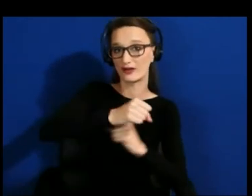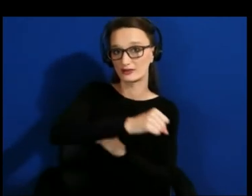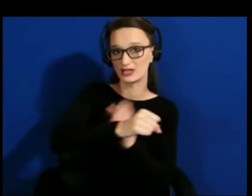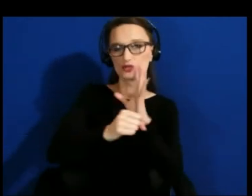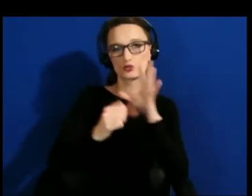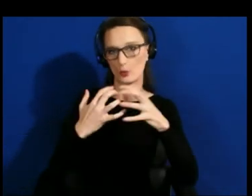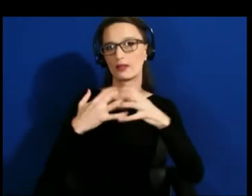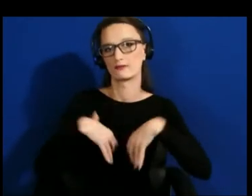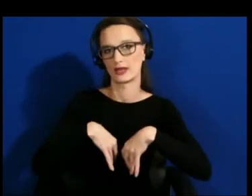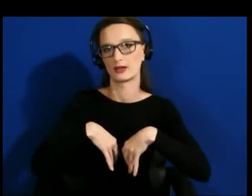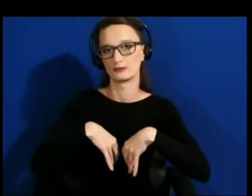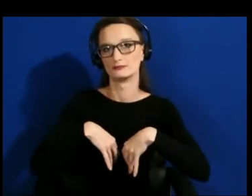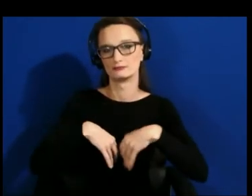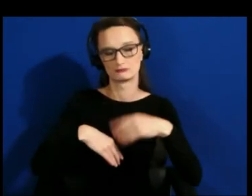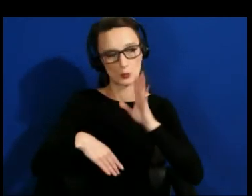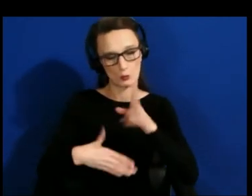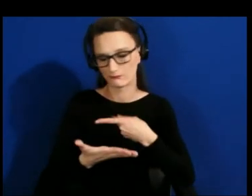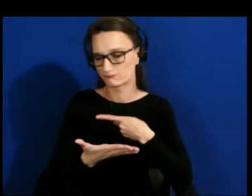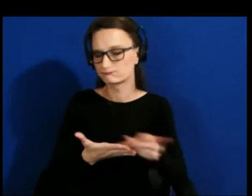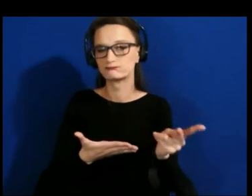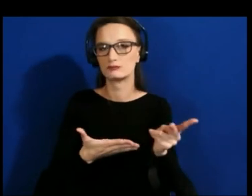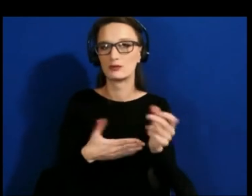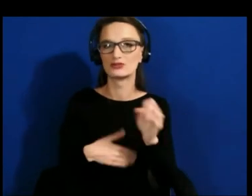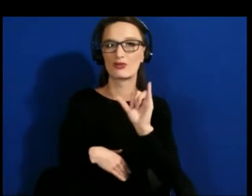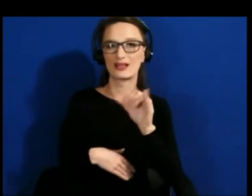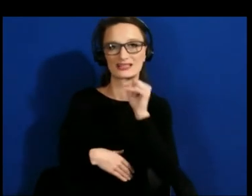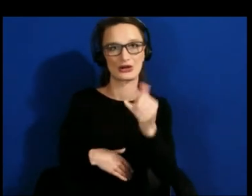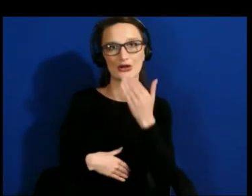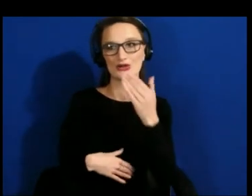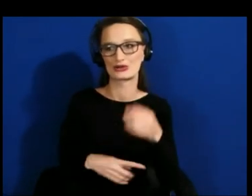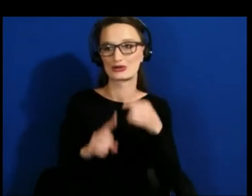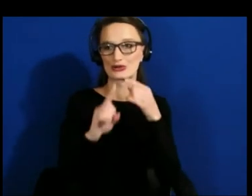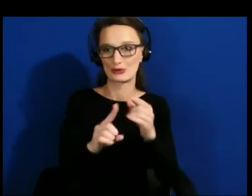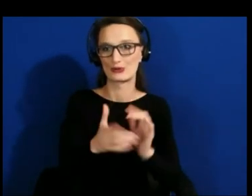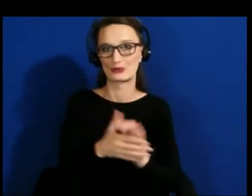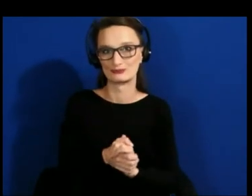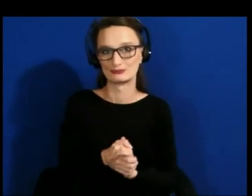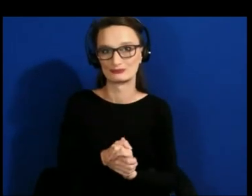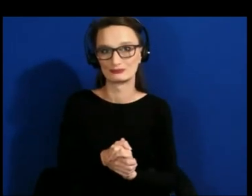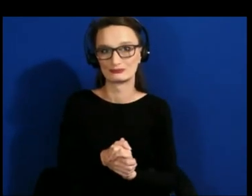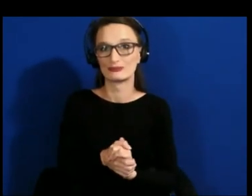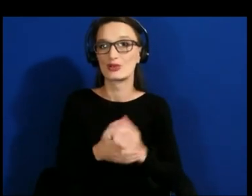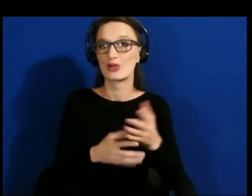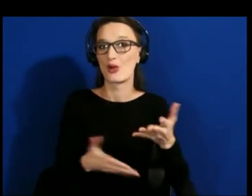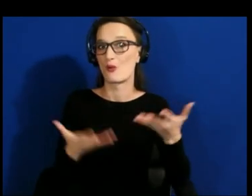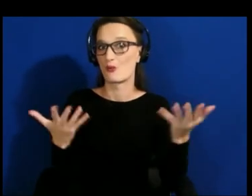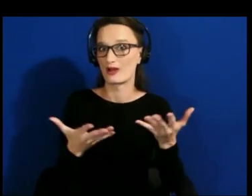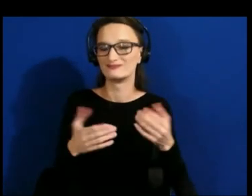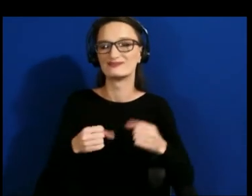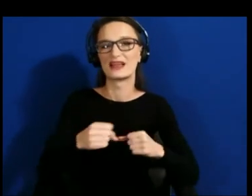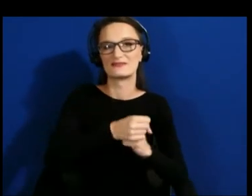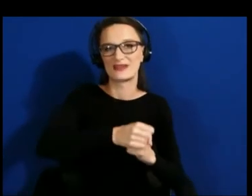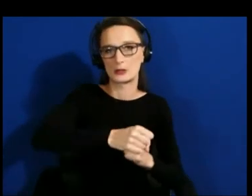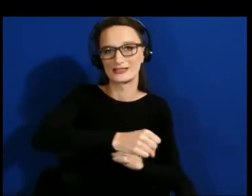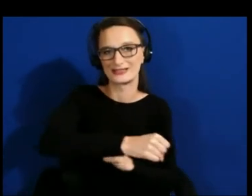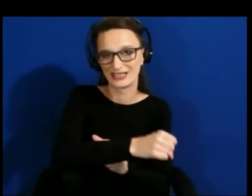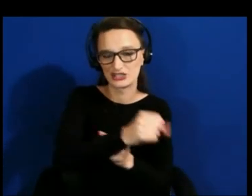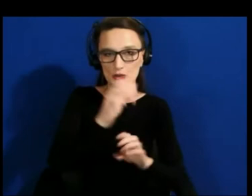not a feel good initiative. It is a foundational development and necessity that we hire people with